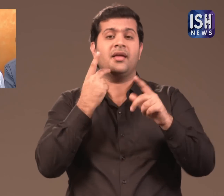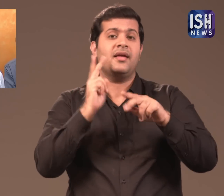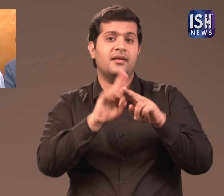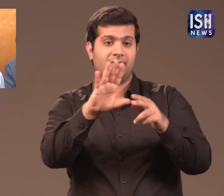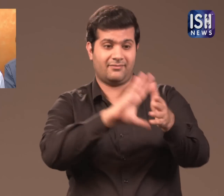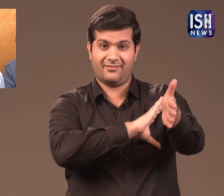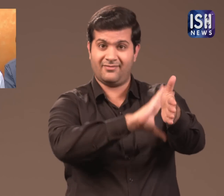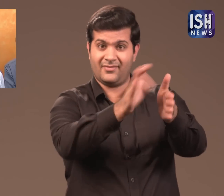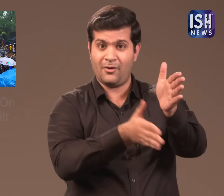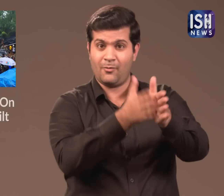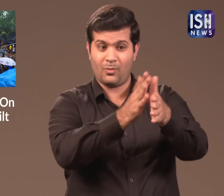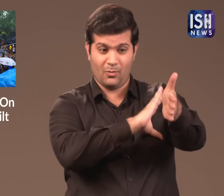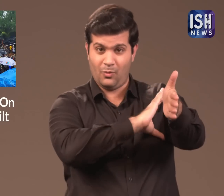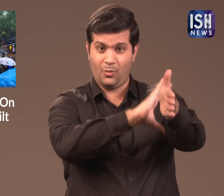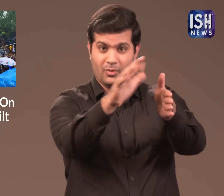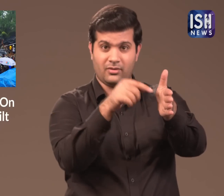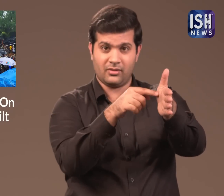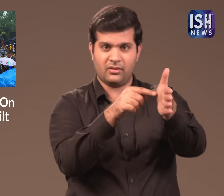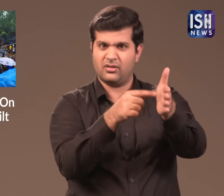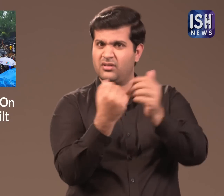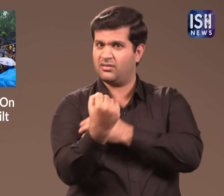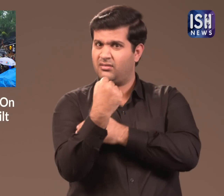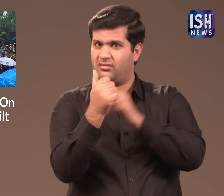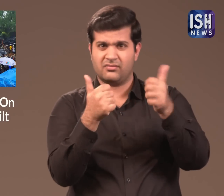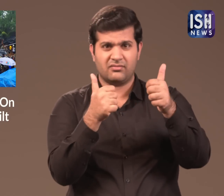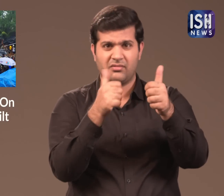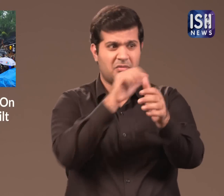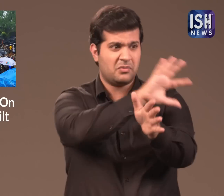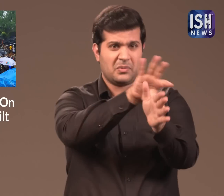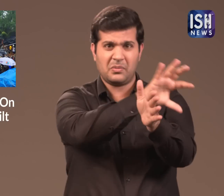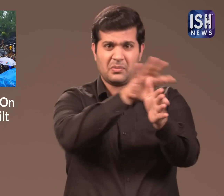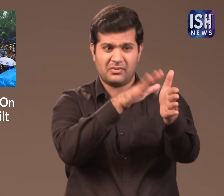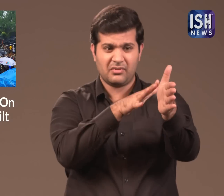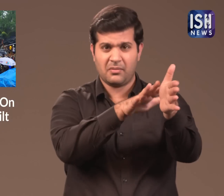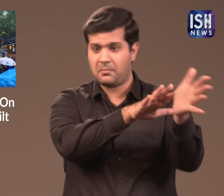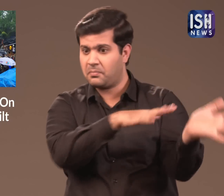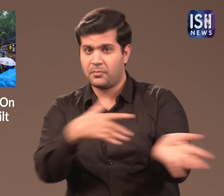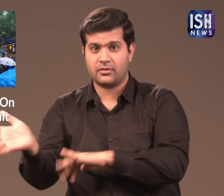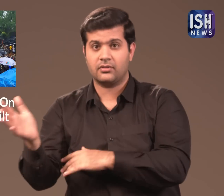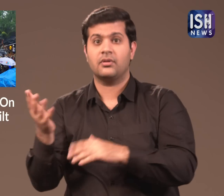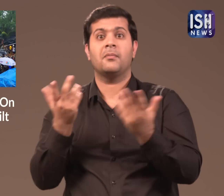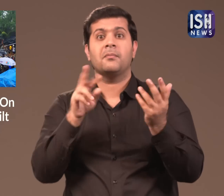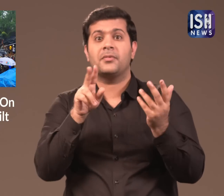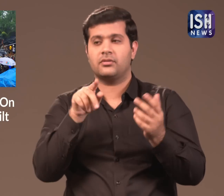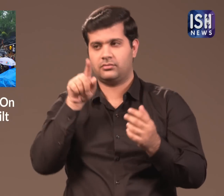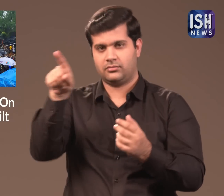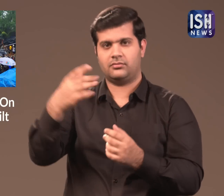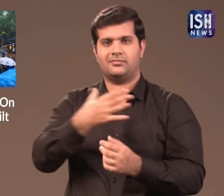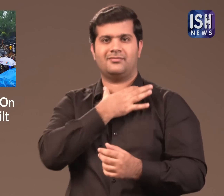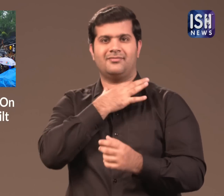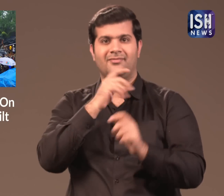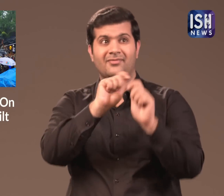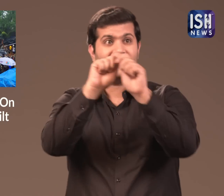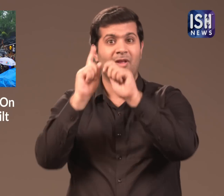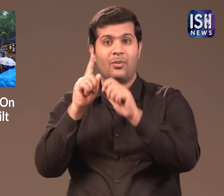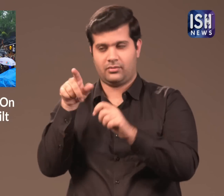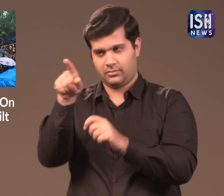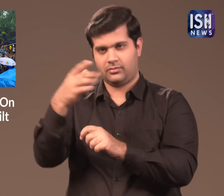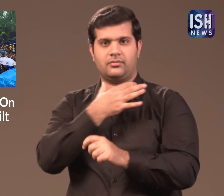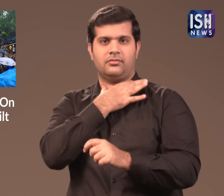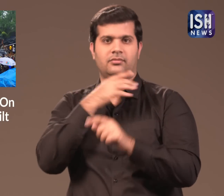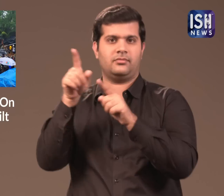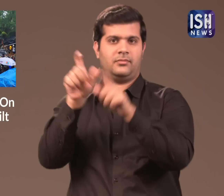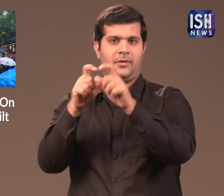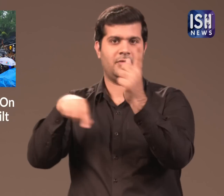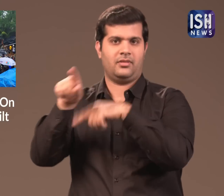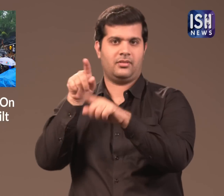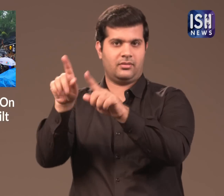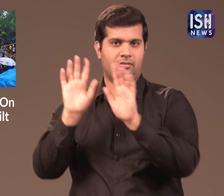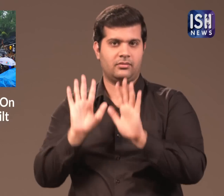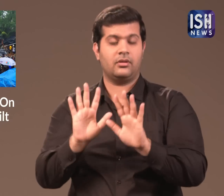If the wall was built poorly and it collapsed due to the water pressure, the contractors will all be held accountable.